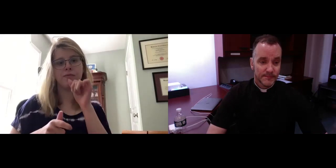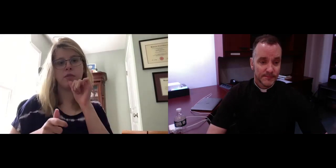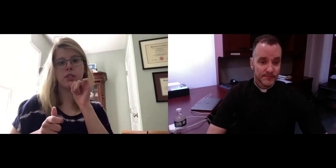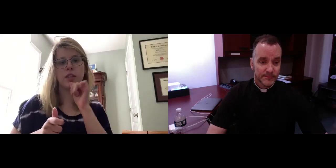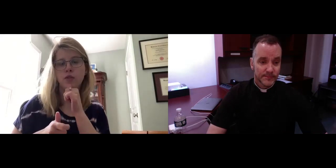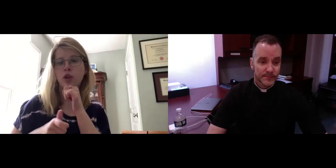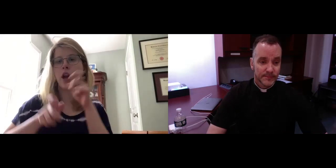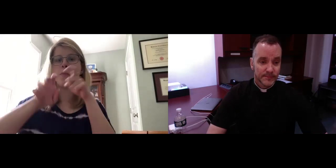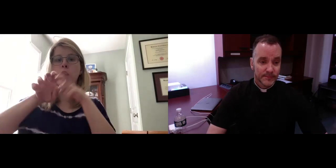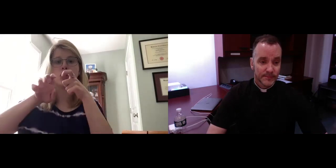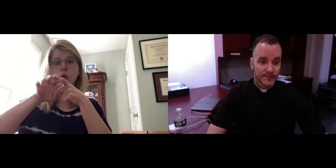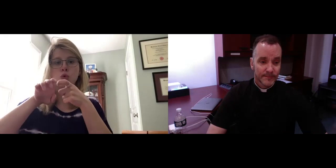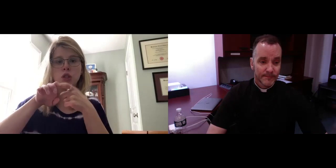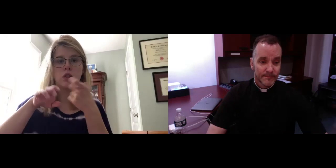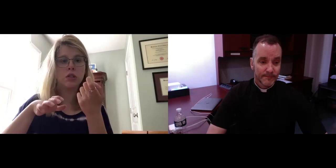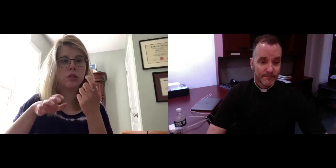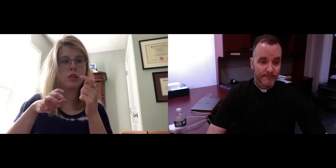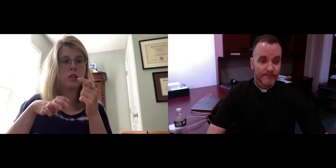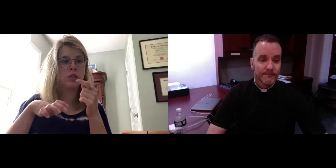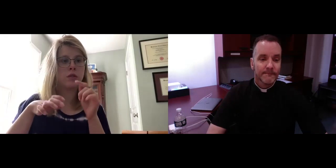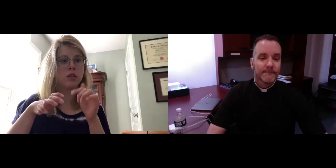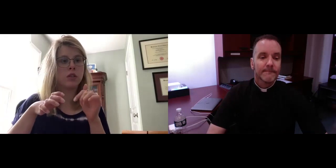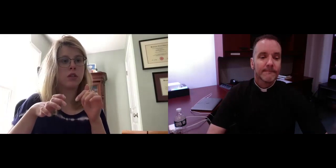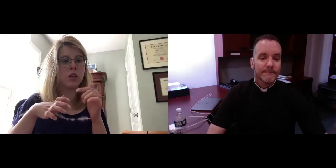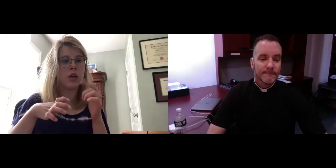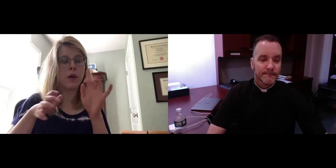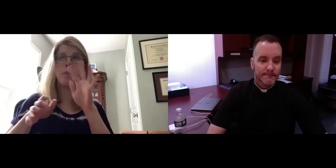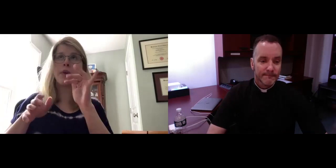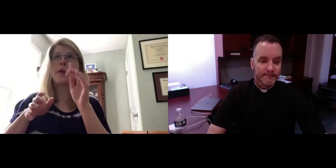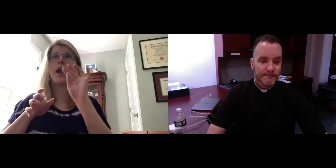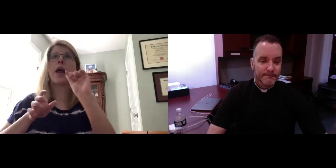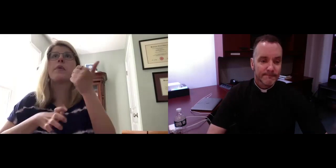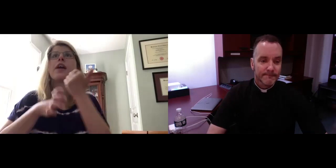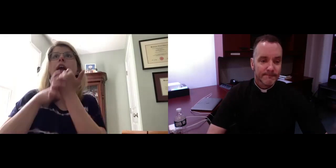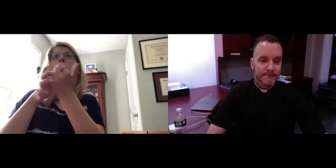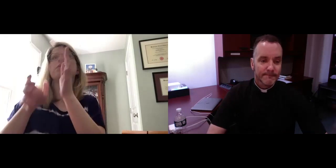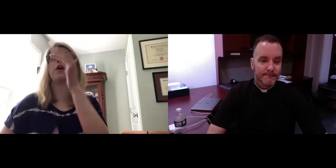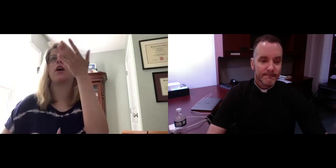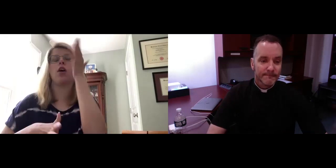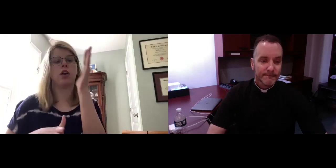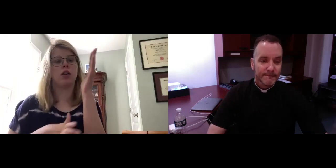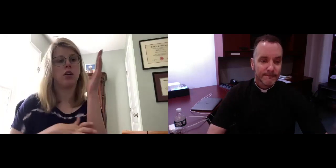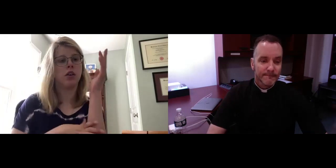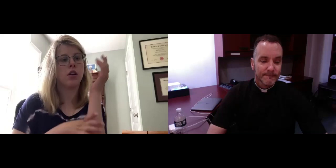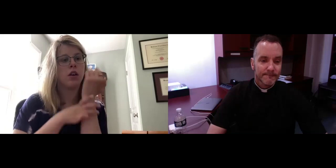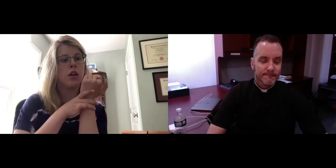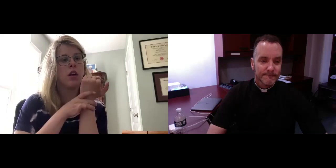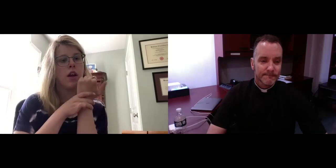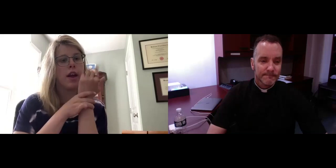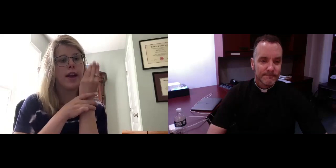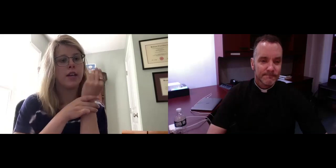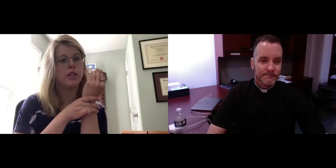talking about how Jesus suffered and was persecuted, but it helped to bring God's